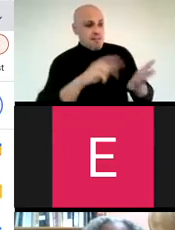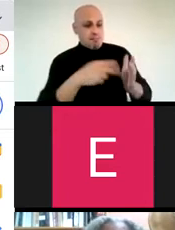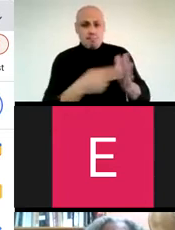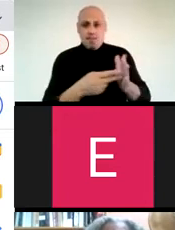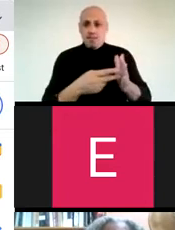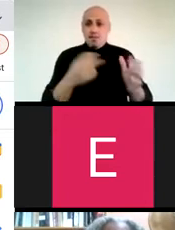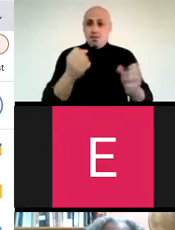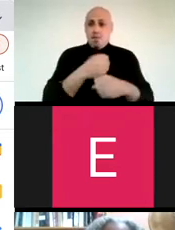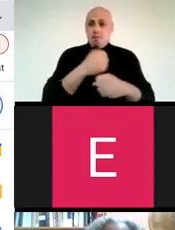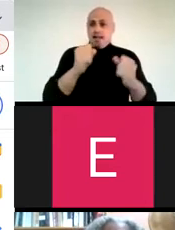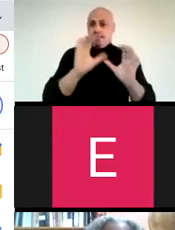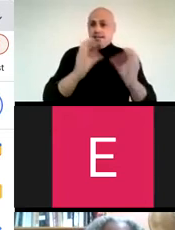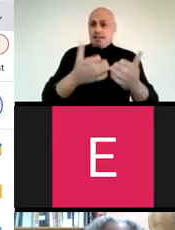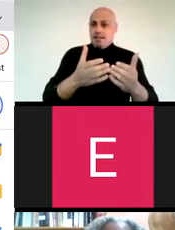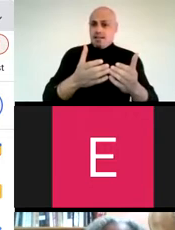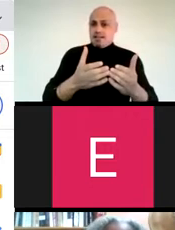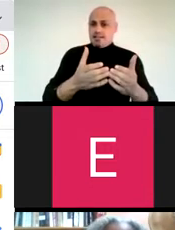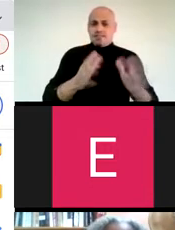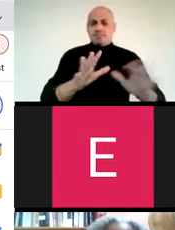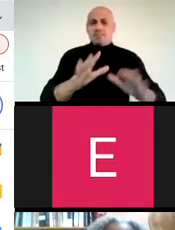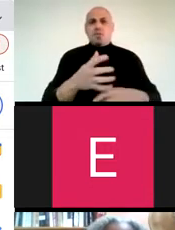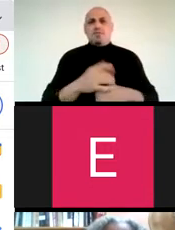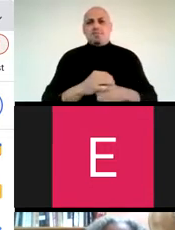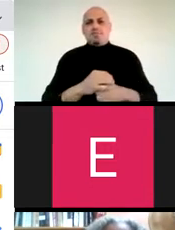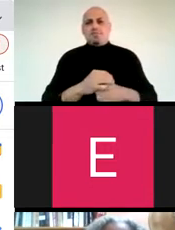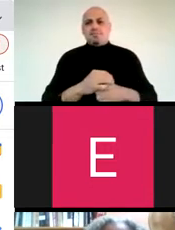Bravery in the classroom means that we make the classroom,